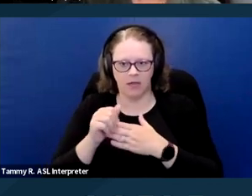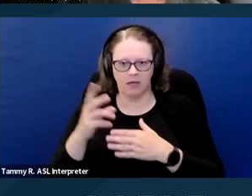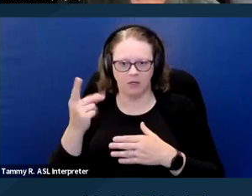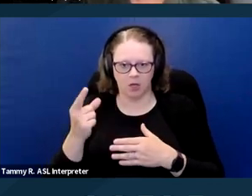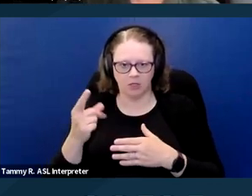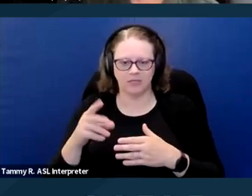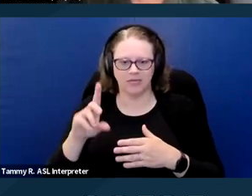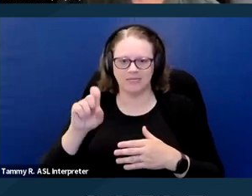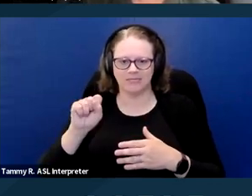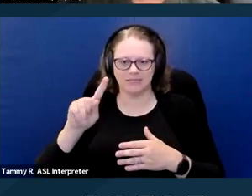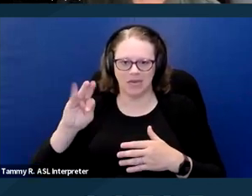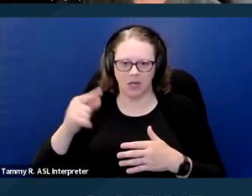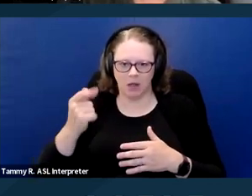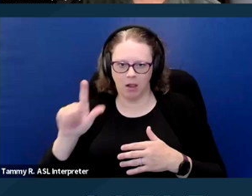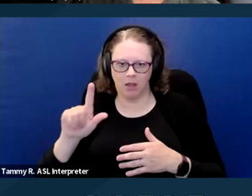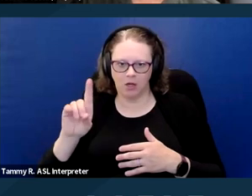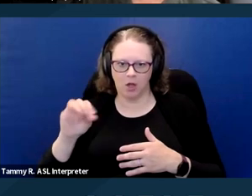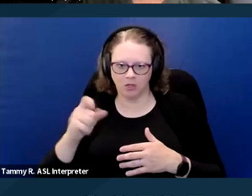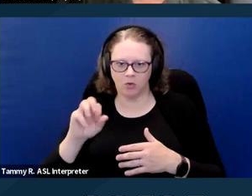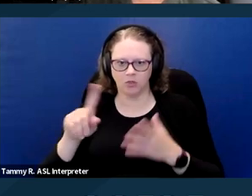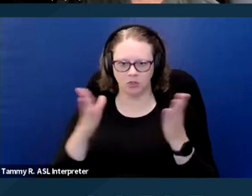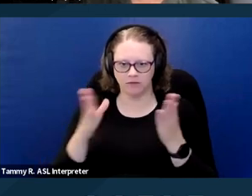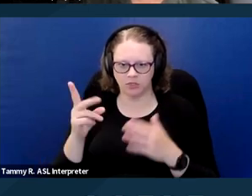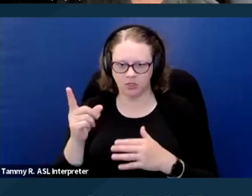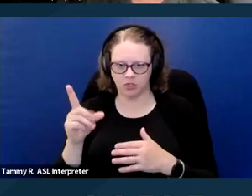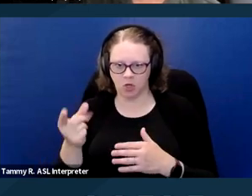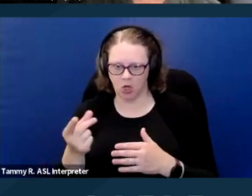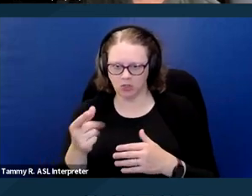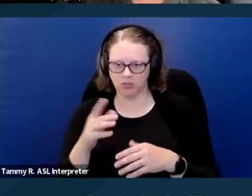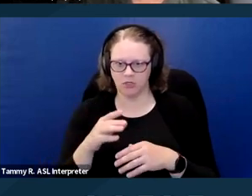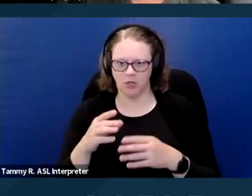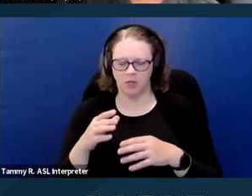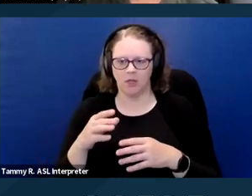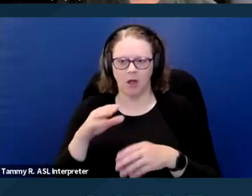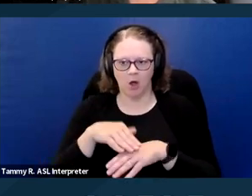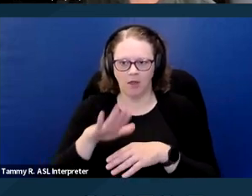And that provision is found in the California civil code. It's part of a law